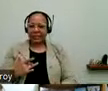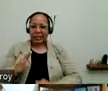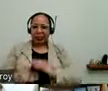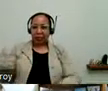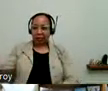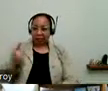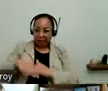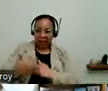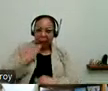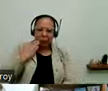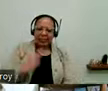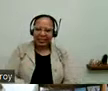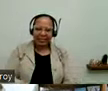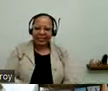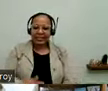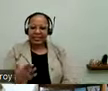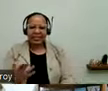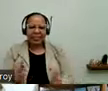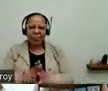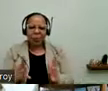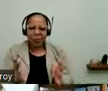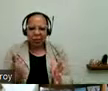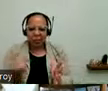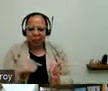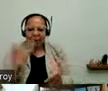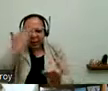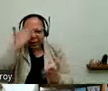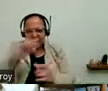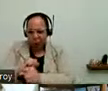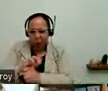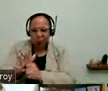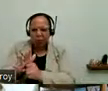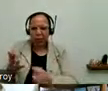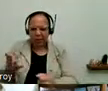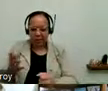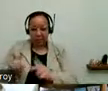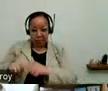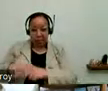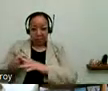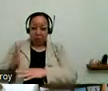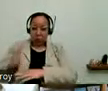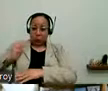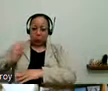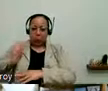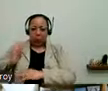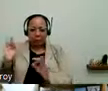There was just so much that we didn't know about COVID in those early days.